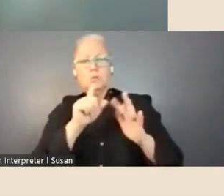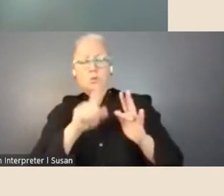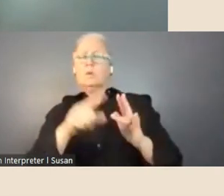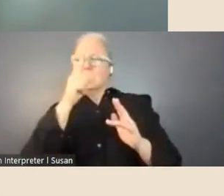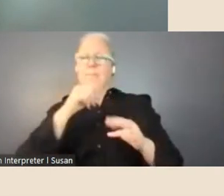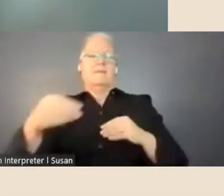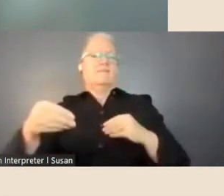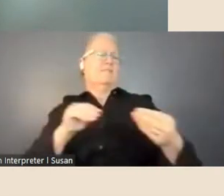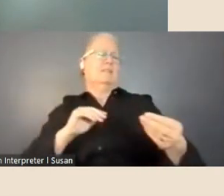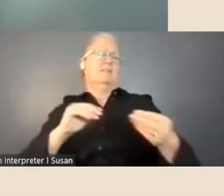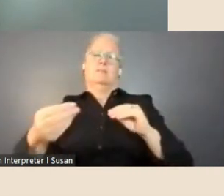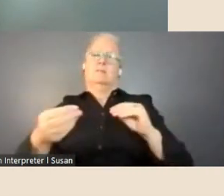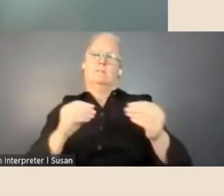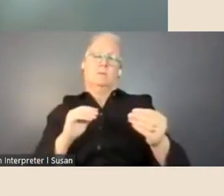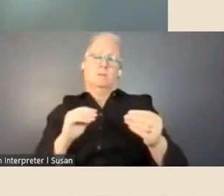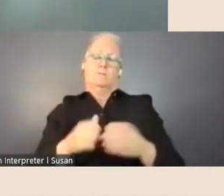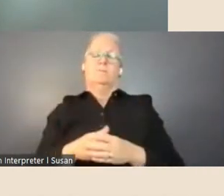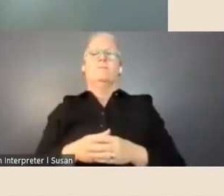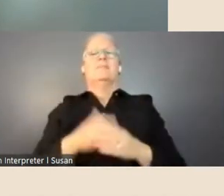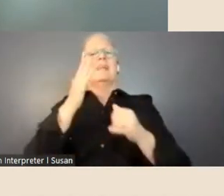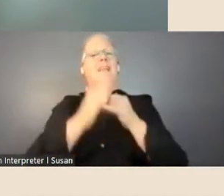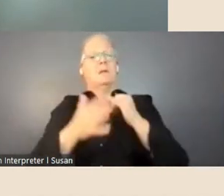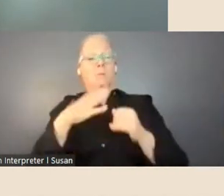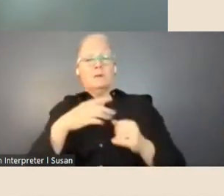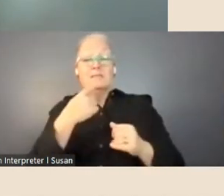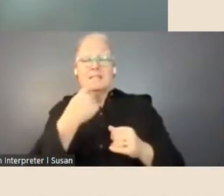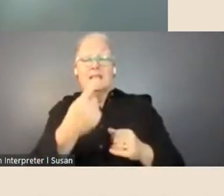And then, finally, whatever your plan and whatever you're considering,